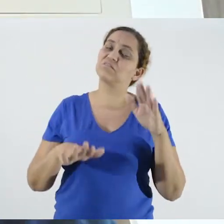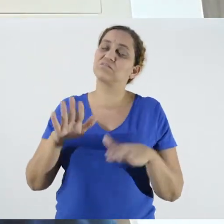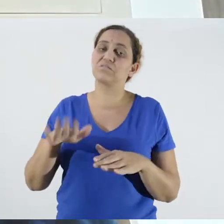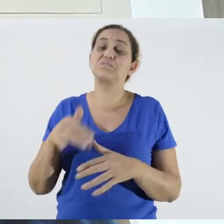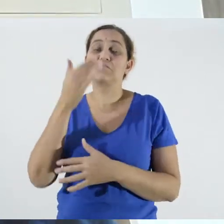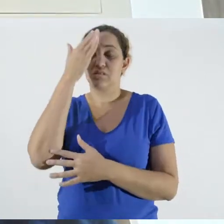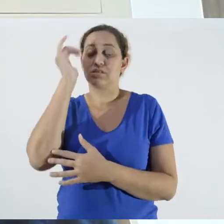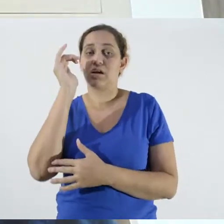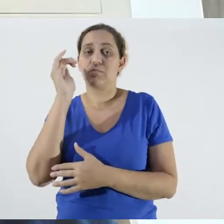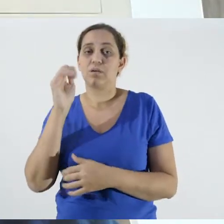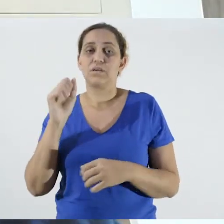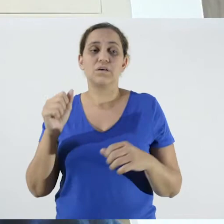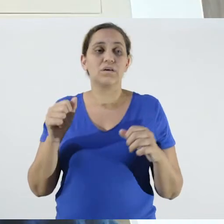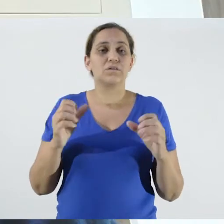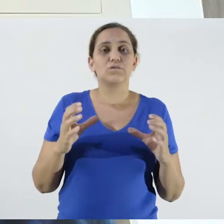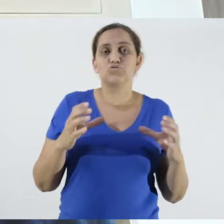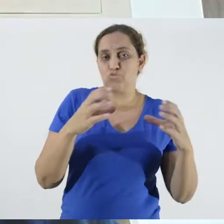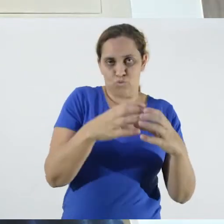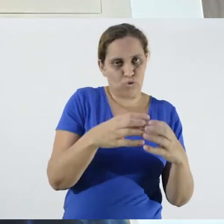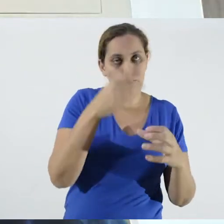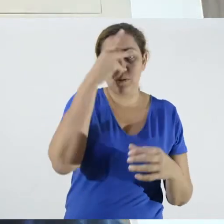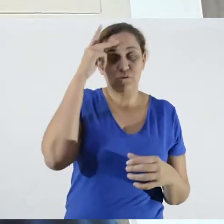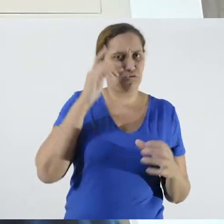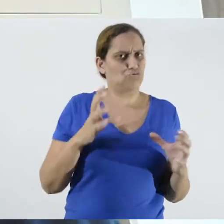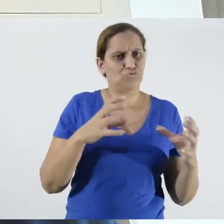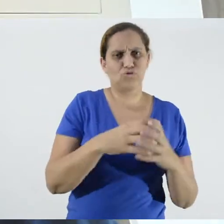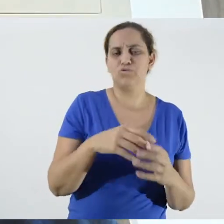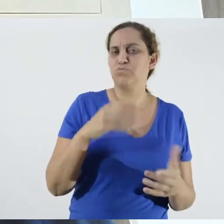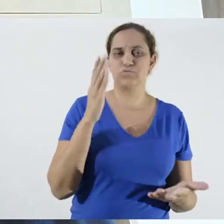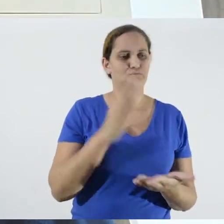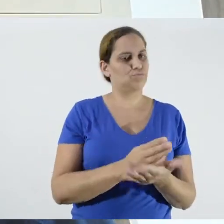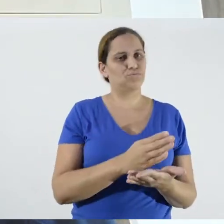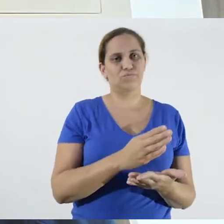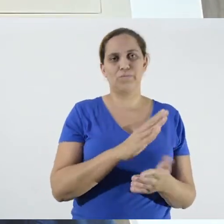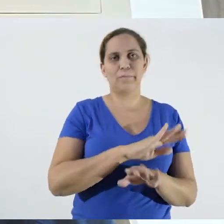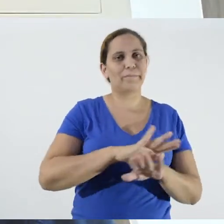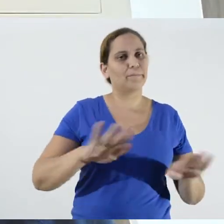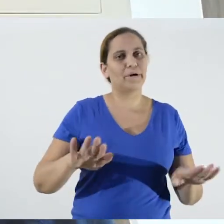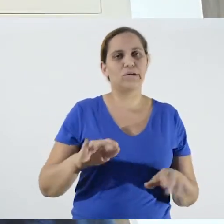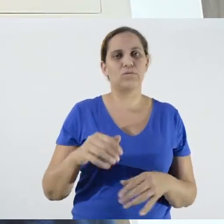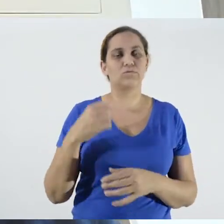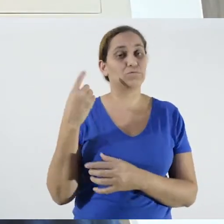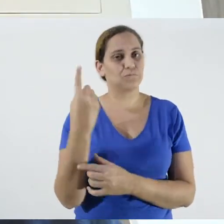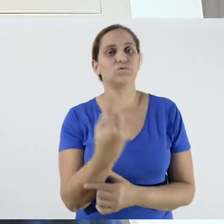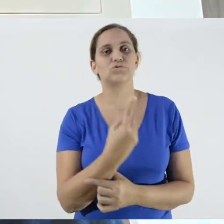that people to group together, that is, there are no more games like cards, dominoes,